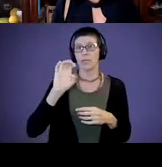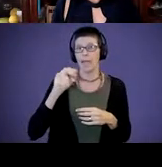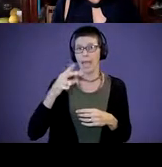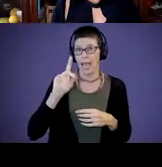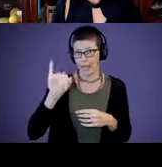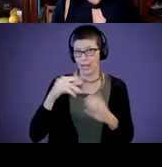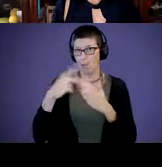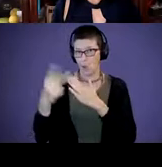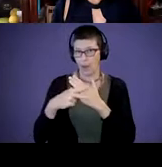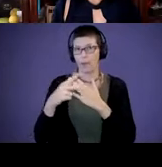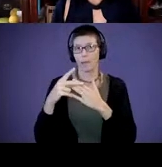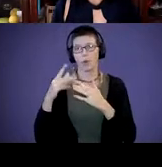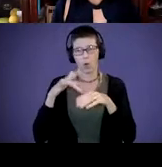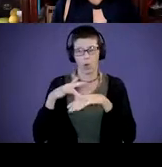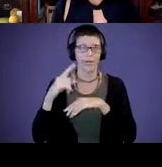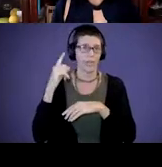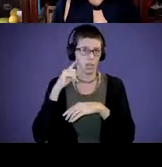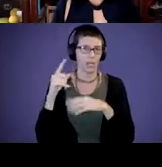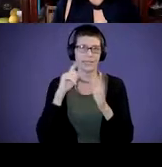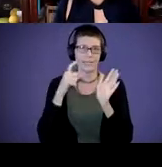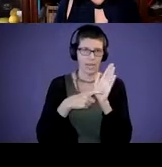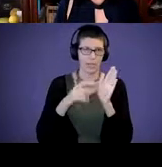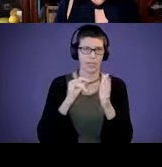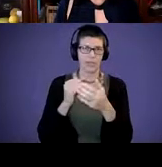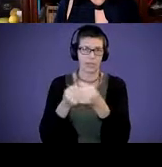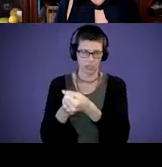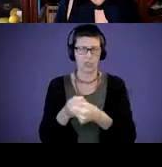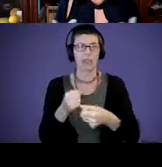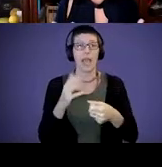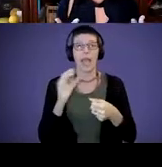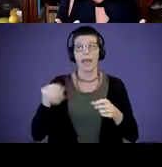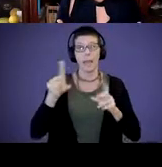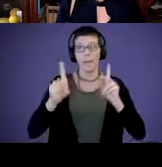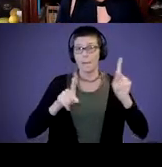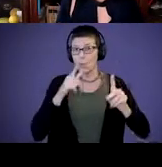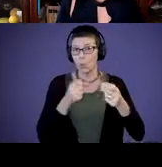hearing detection and intervention and, and the people who support our children who are deaf